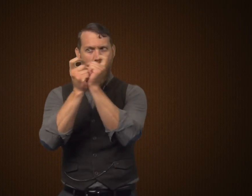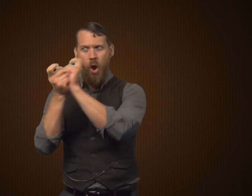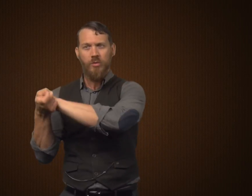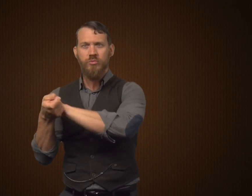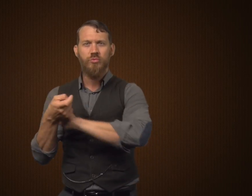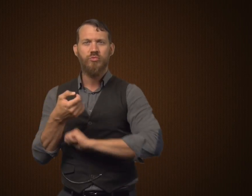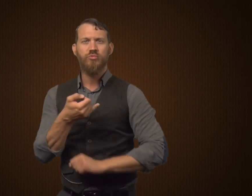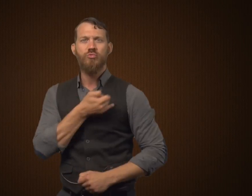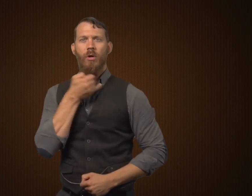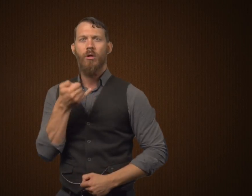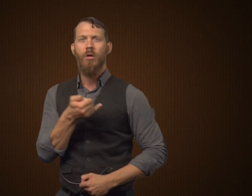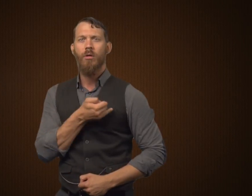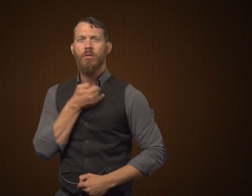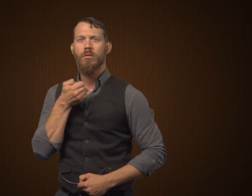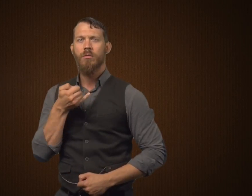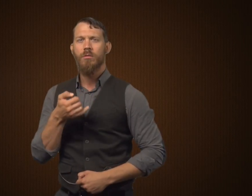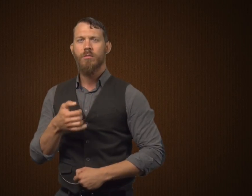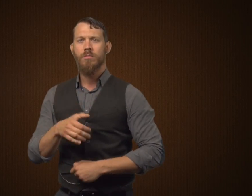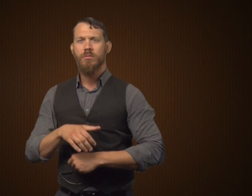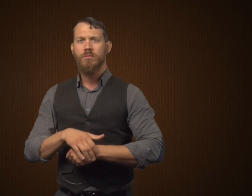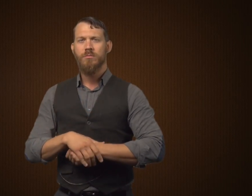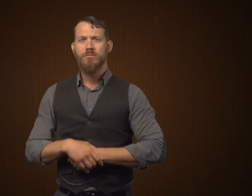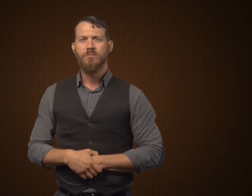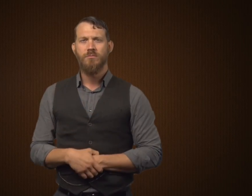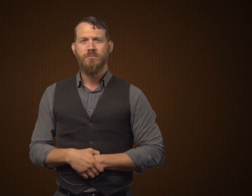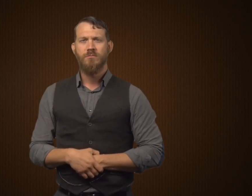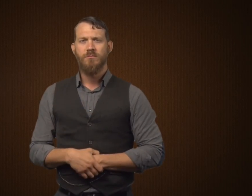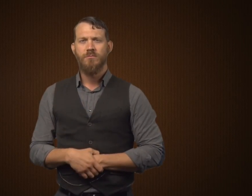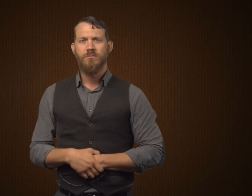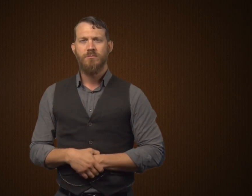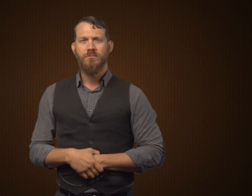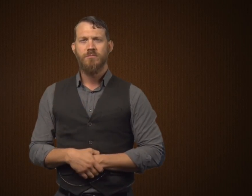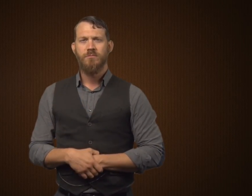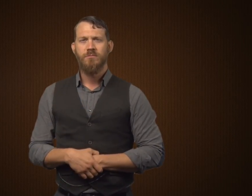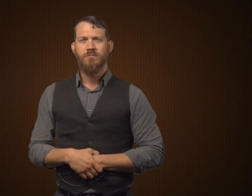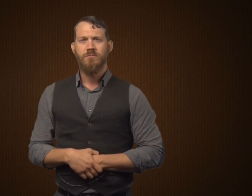He saw Mr. Hyde become Dr. Jekyll.